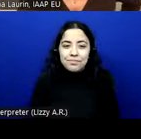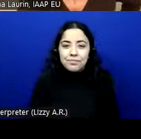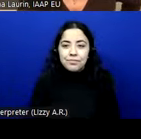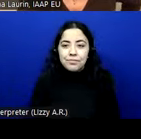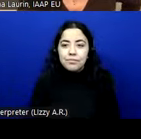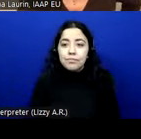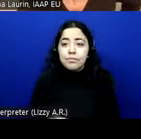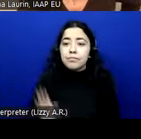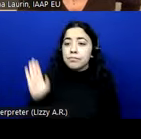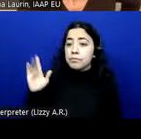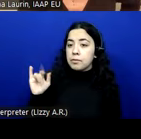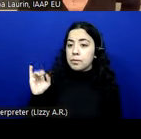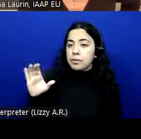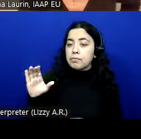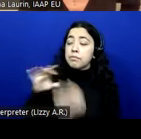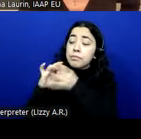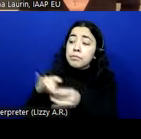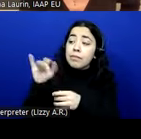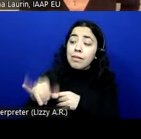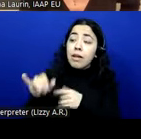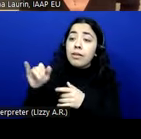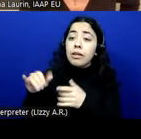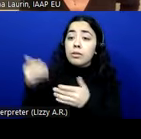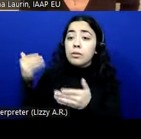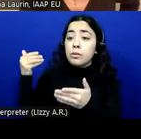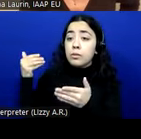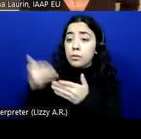there's a comment in the chat that it is closed to users that have to register.